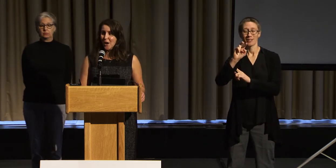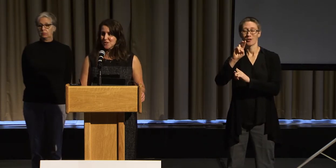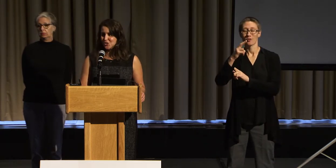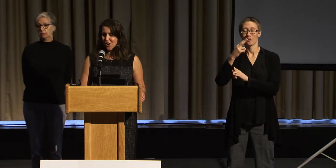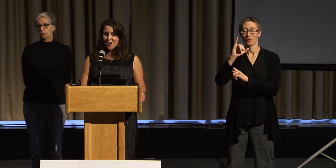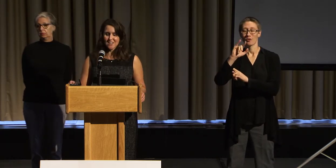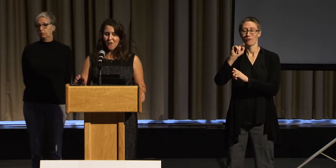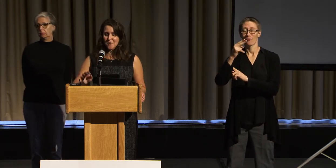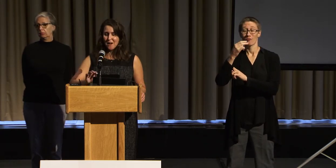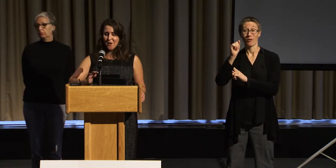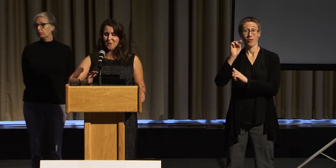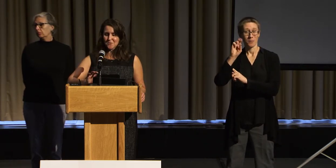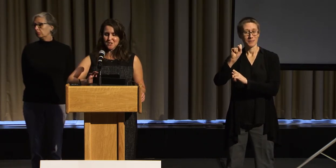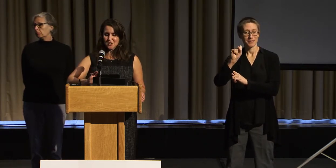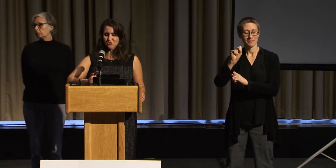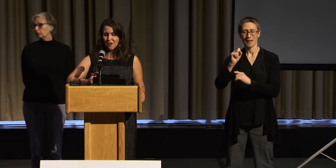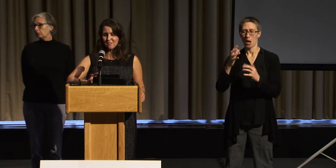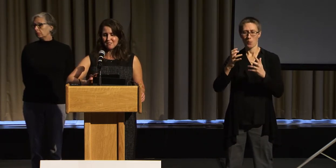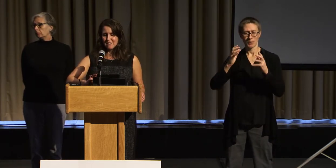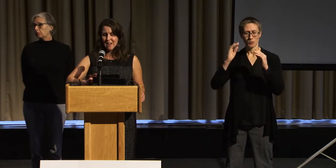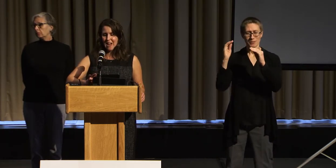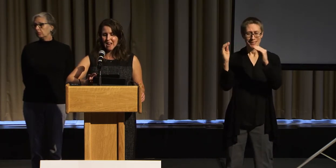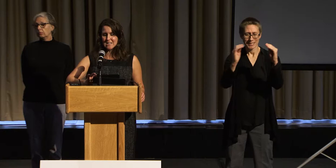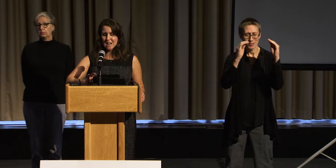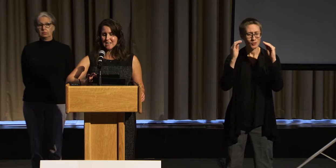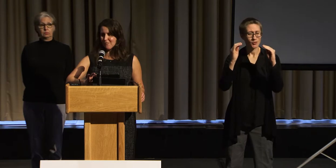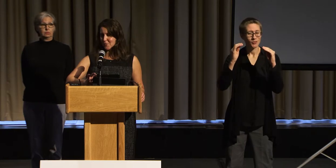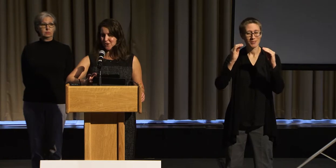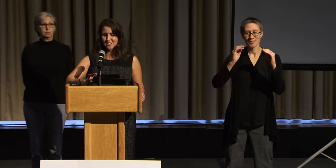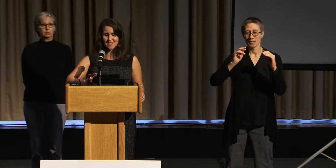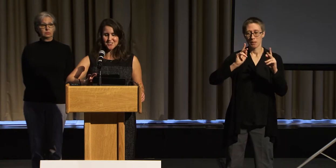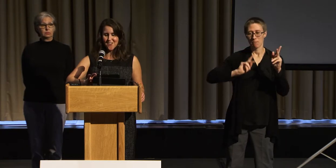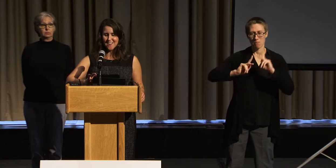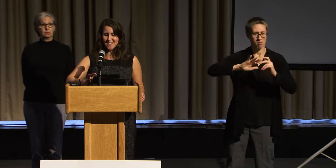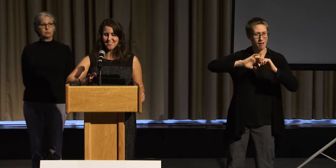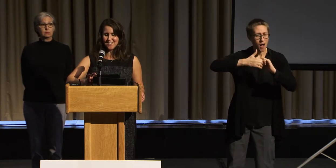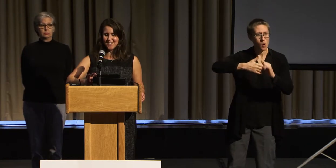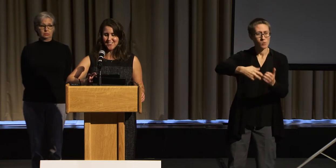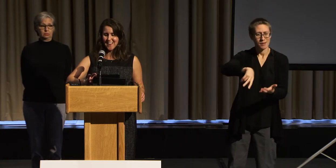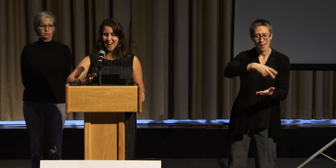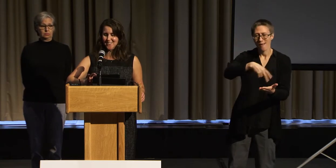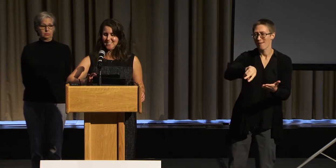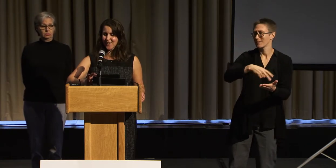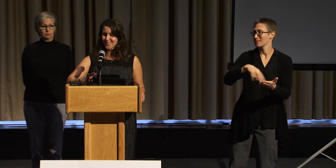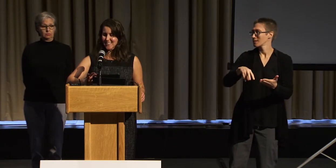I was drawing on my own struggle as a deaf person trying to learn how to salsa dance.